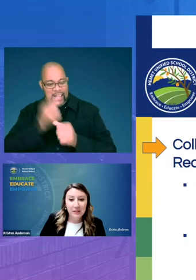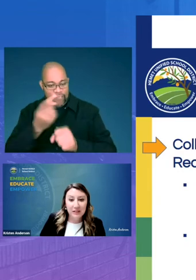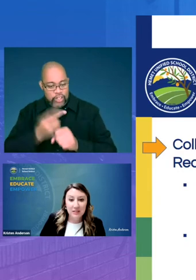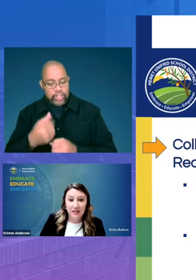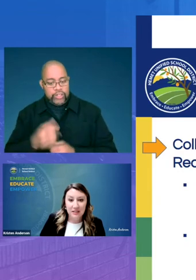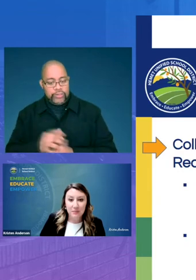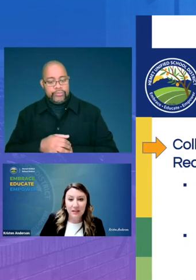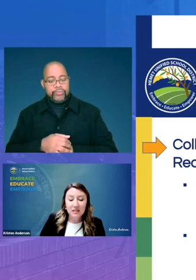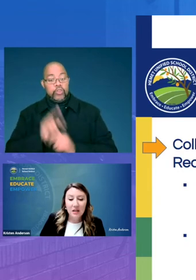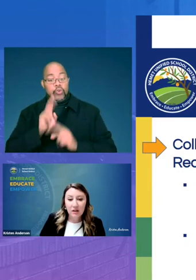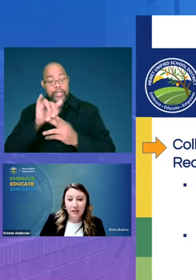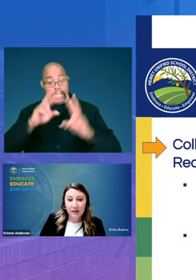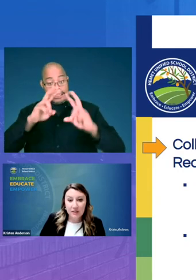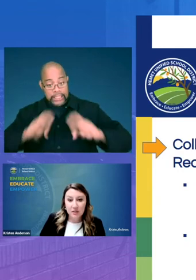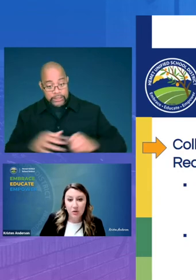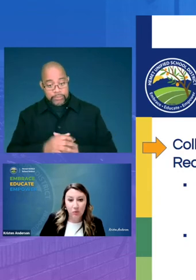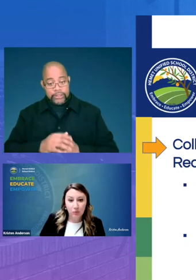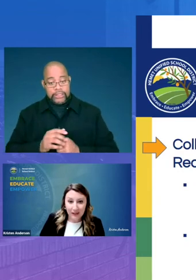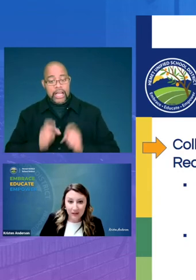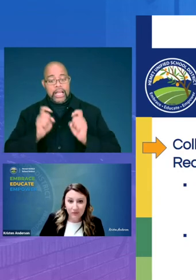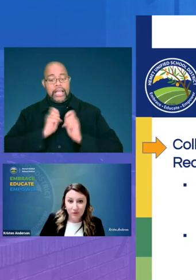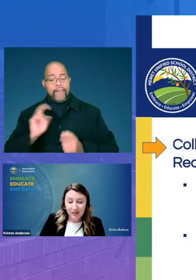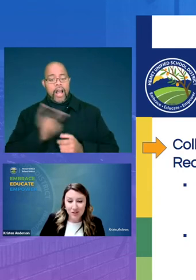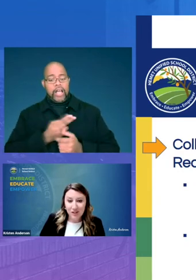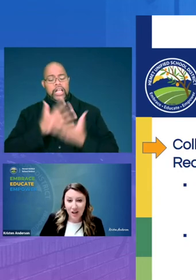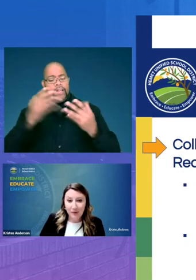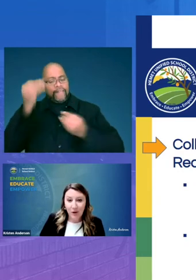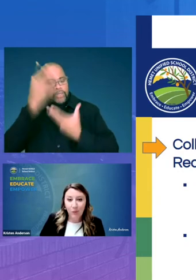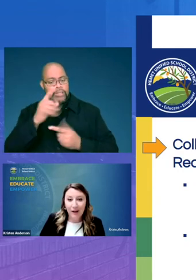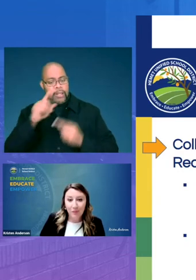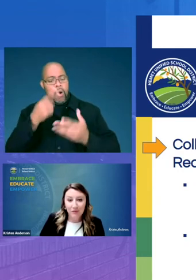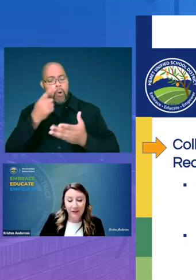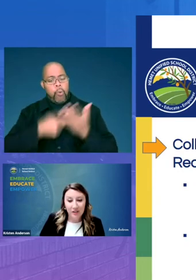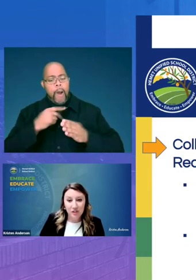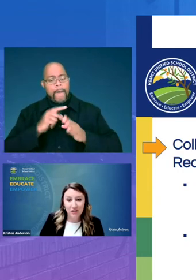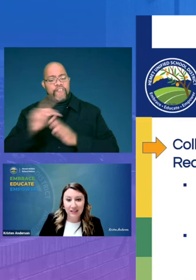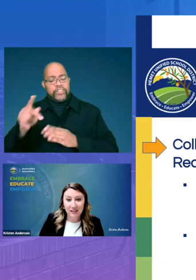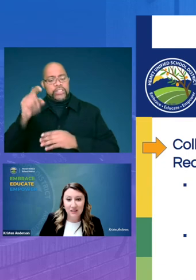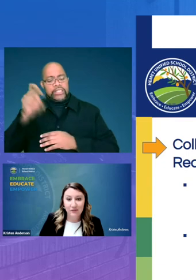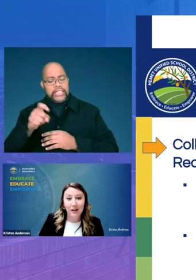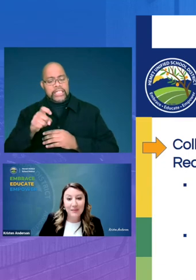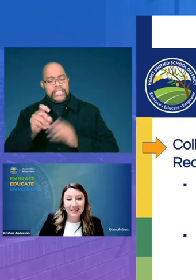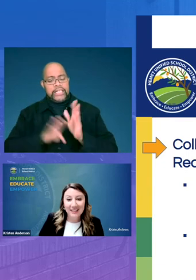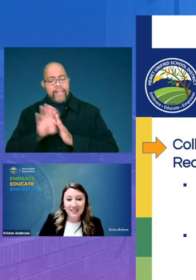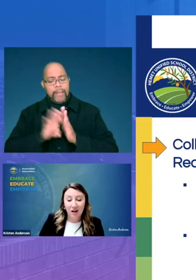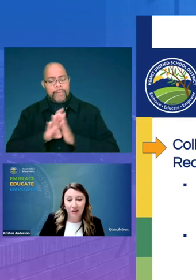these assessments gives us great information about what our professional needs development needs are